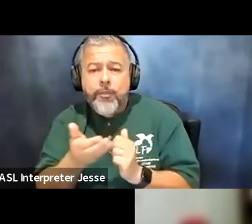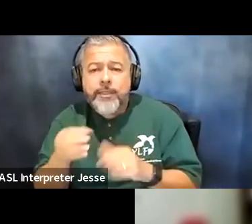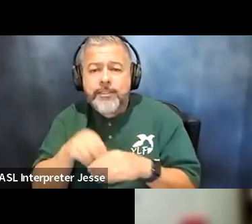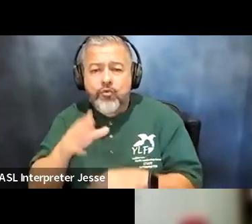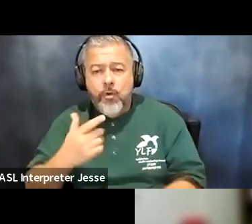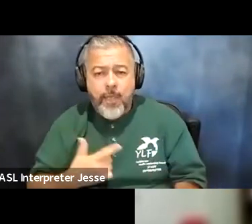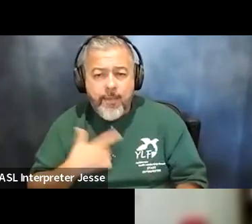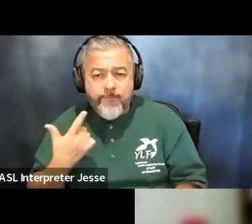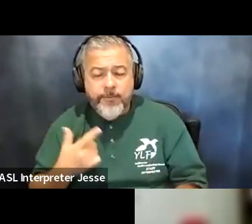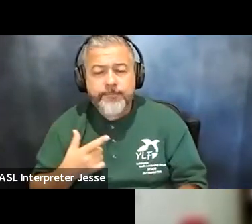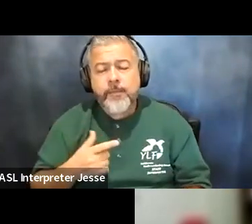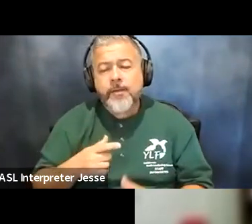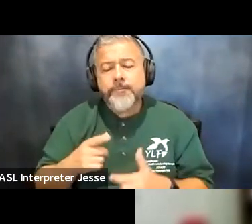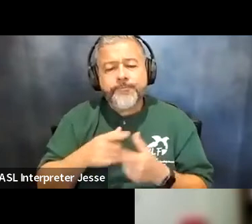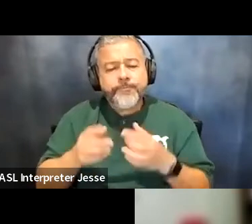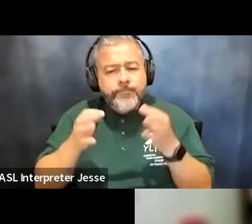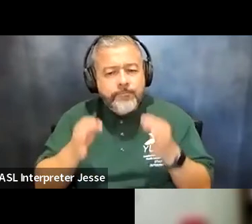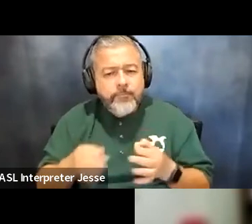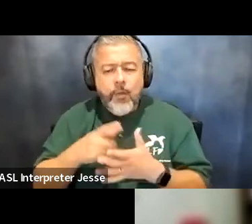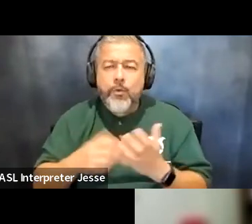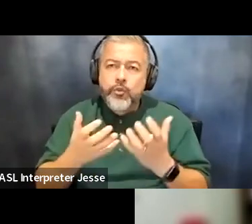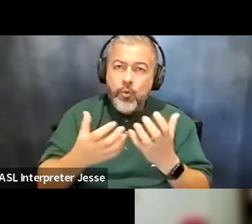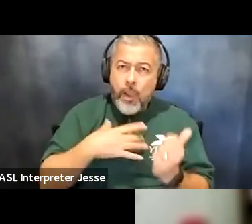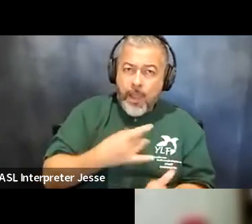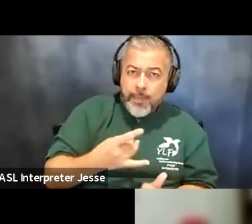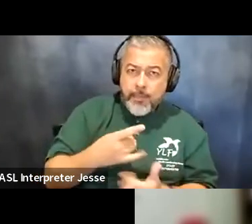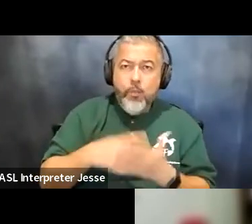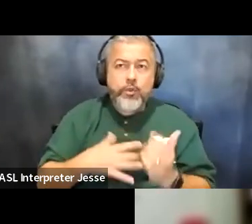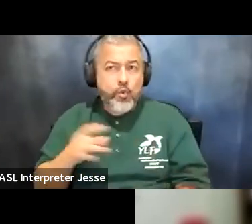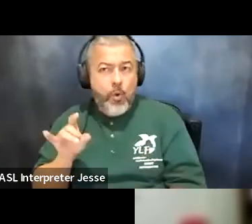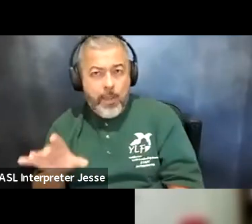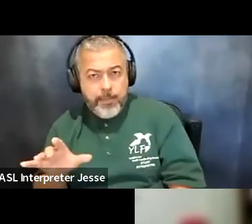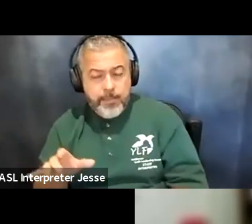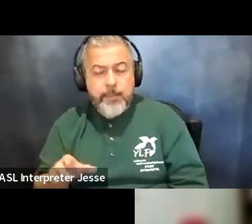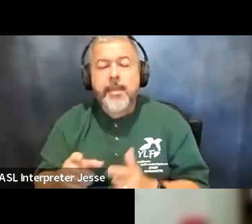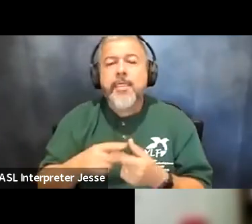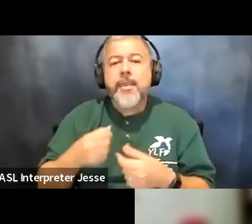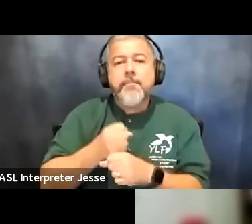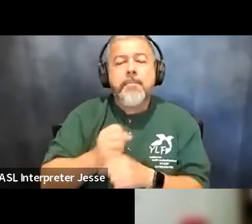and you know determining what you like and don't like about them and make your voice heard about